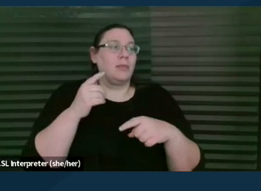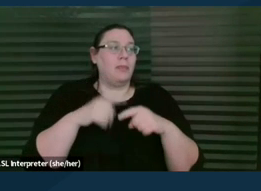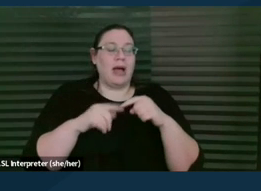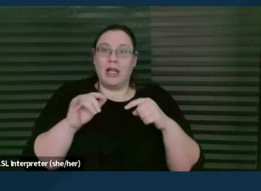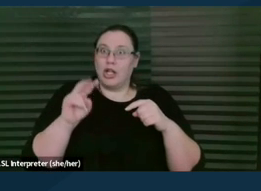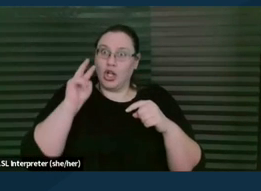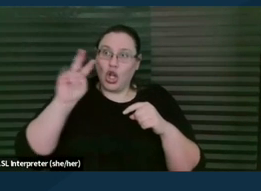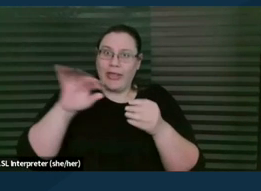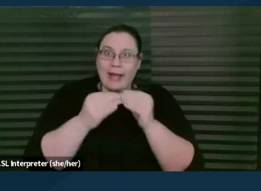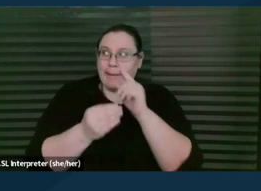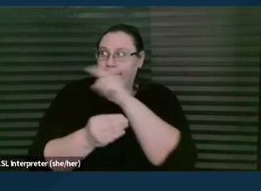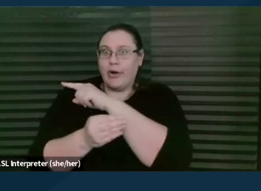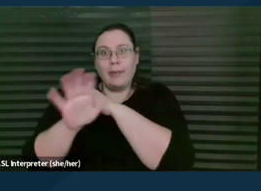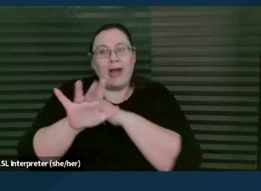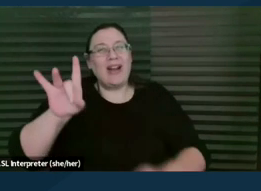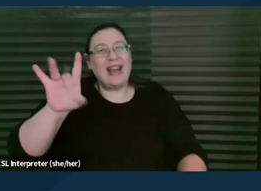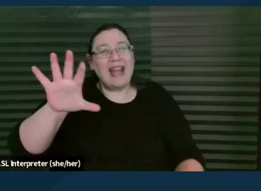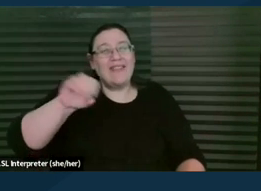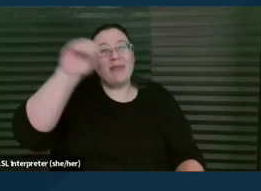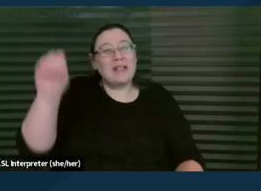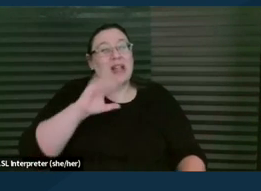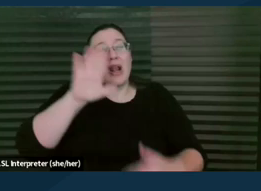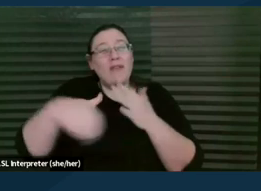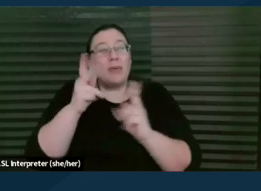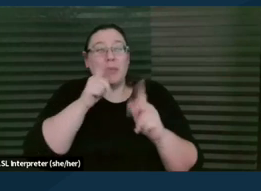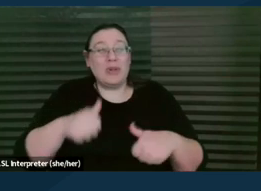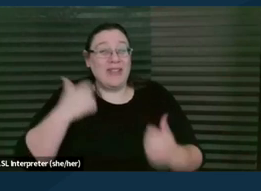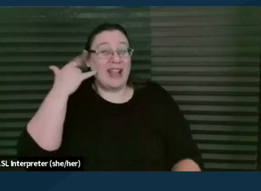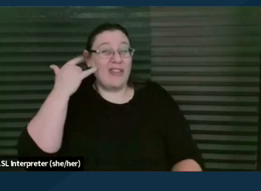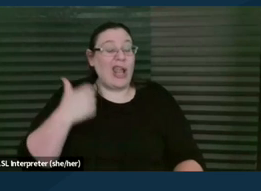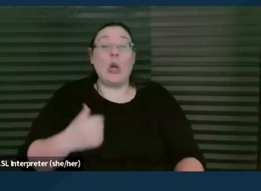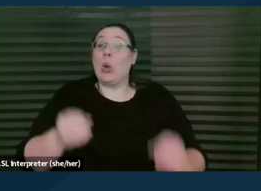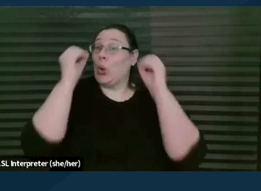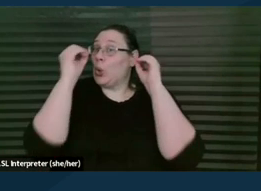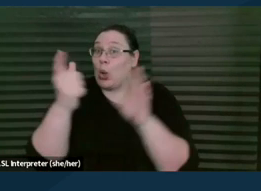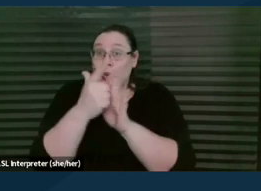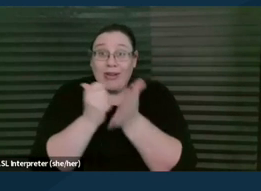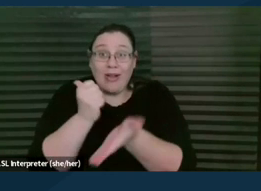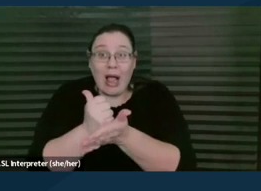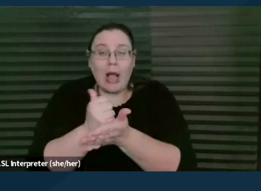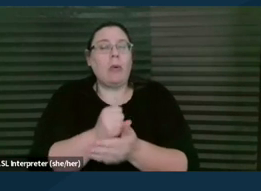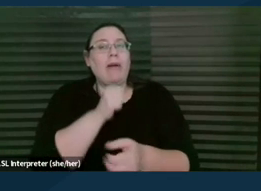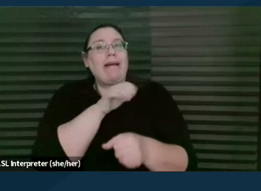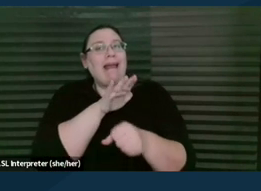that about 85% of all Californians got no legal help or got inadequate legal help for civil legal problems.